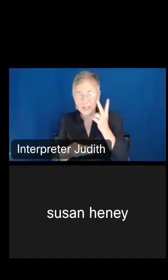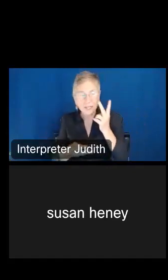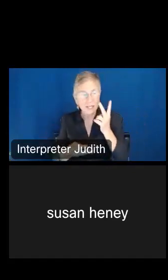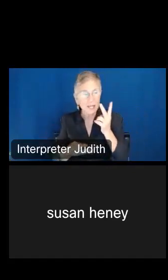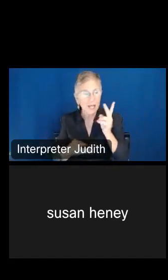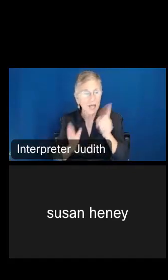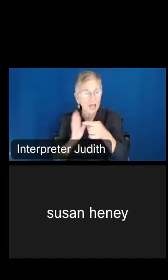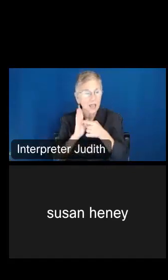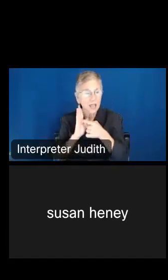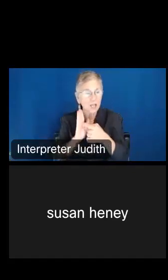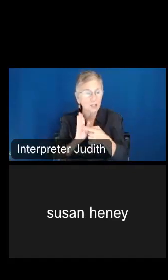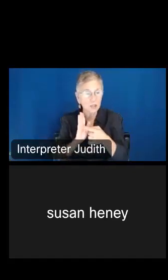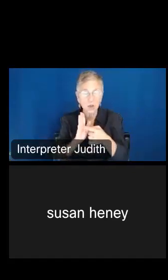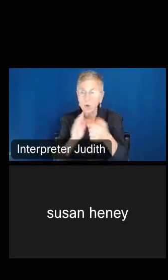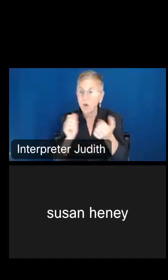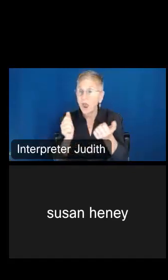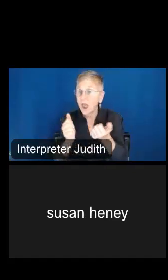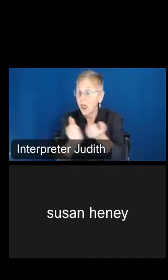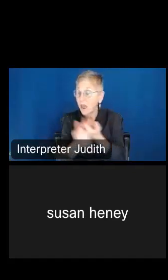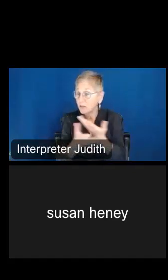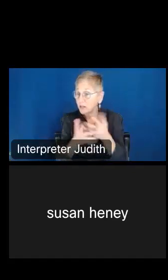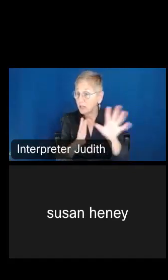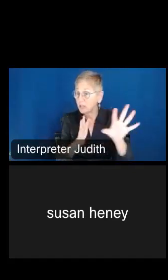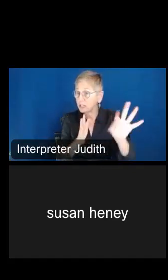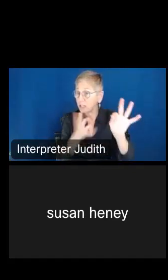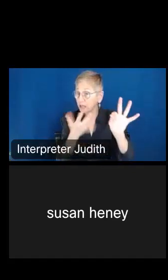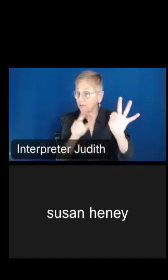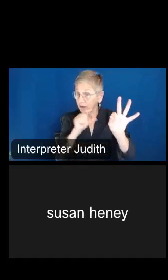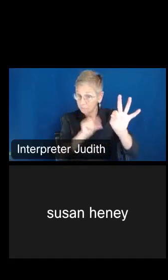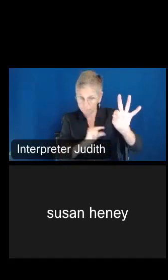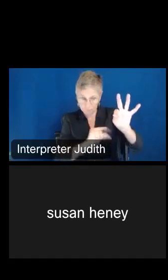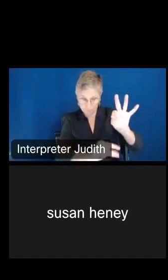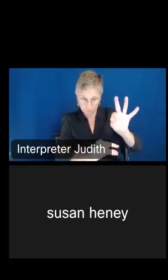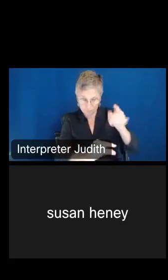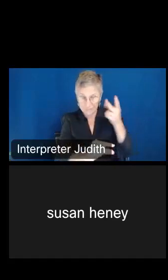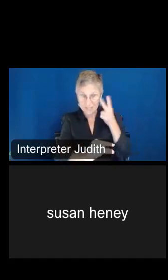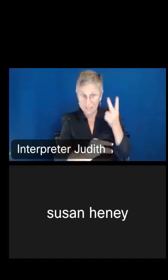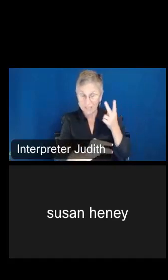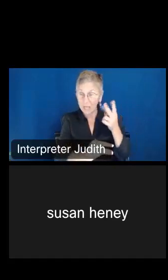the ones you selected at the bottom, and it's easy to exit out of them as needed if you've